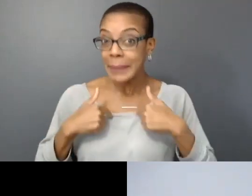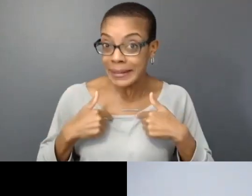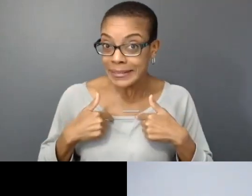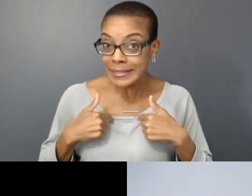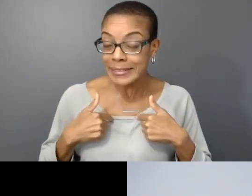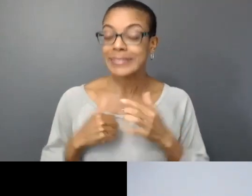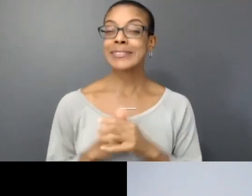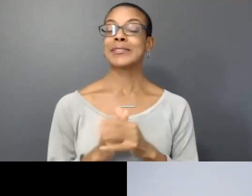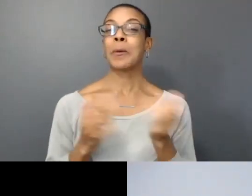like to share.